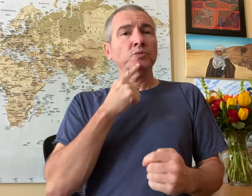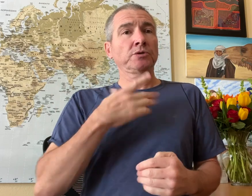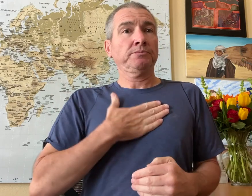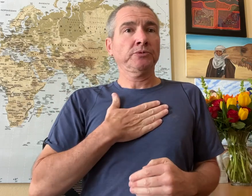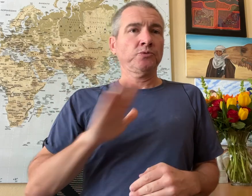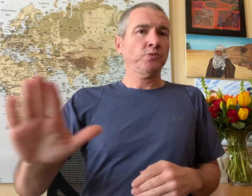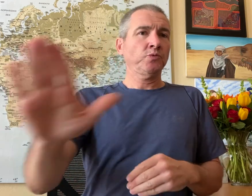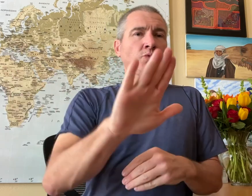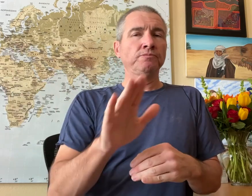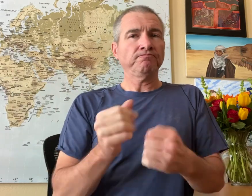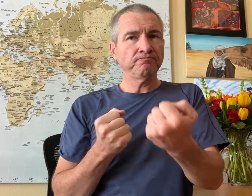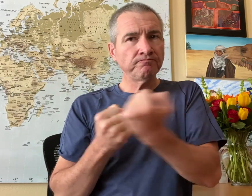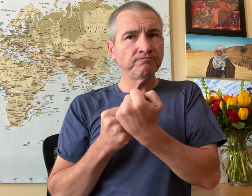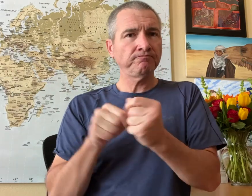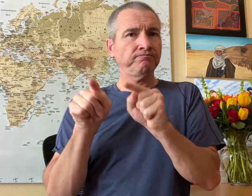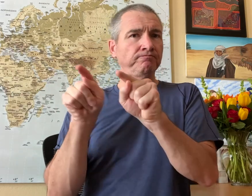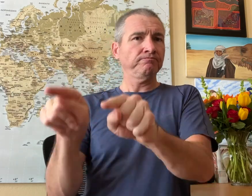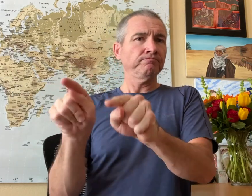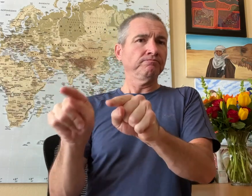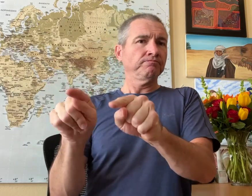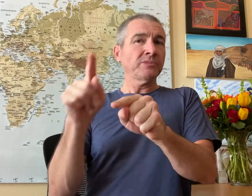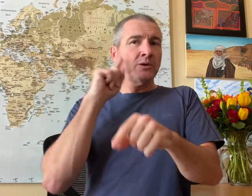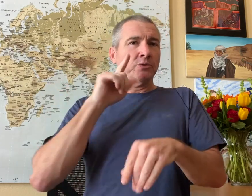I really appreciate your support for them.